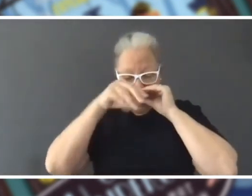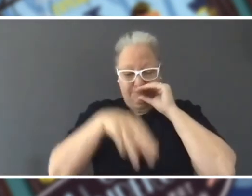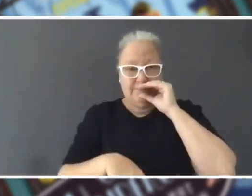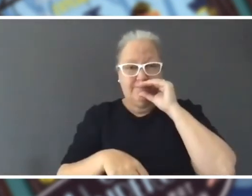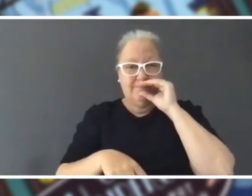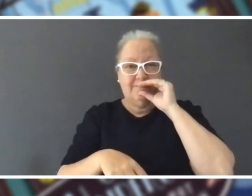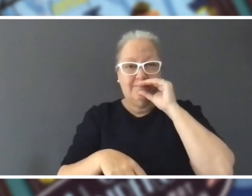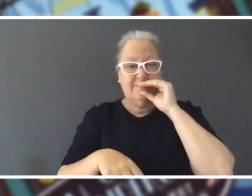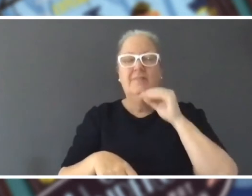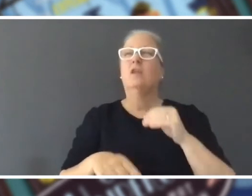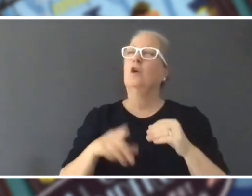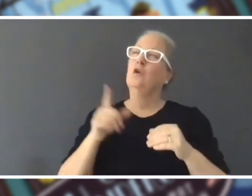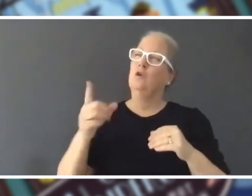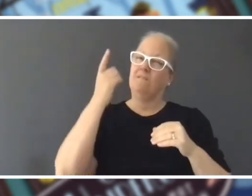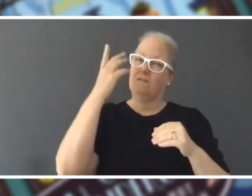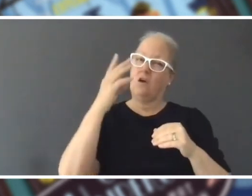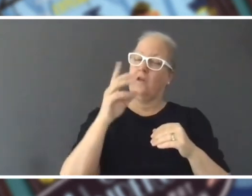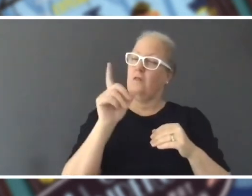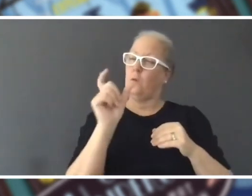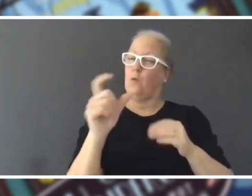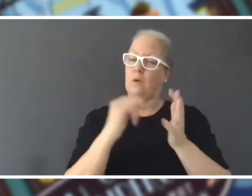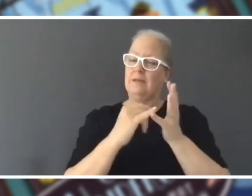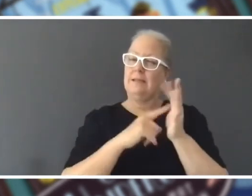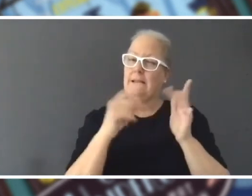you forgot the word for slippers and that you spilt a sandwich all over